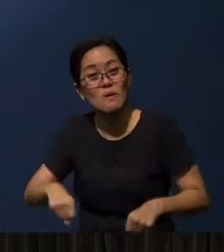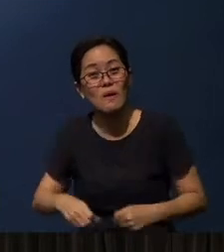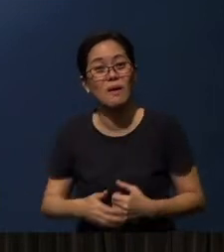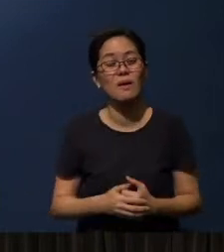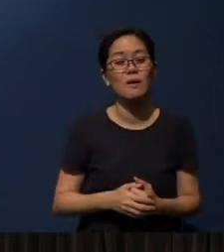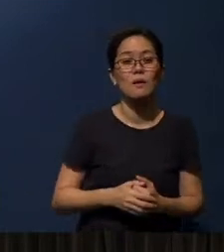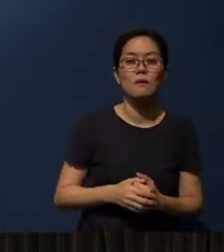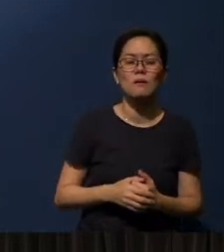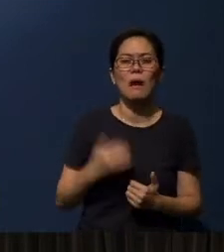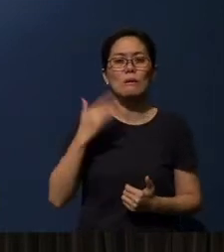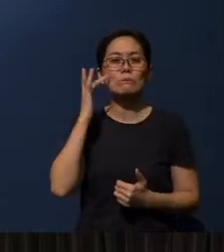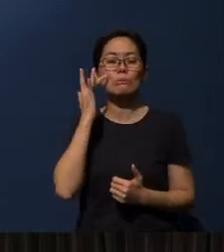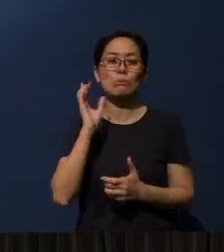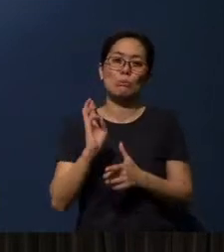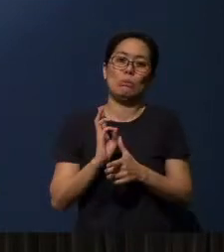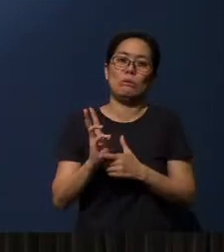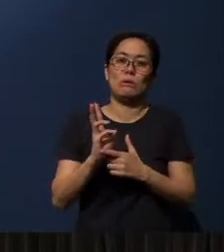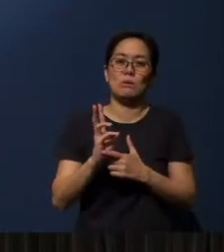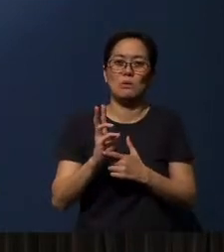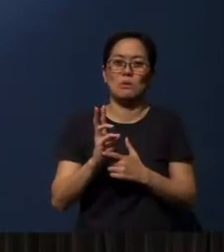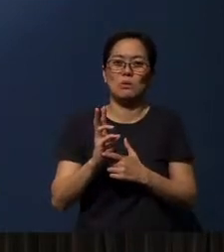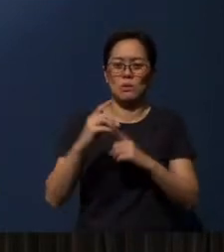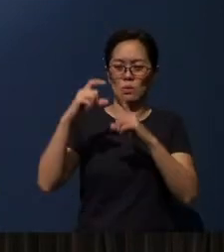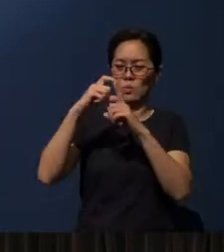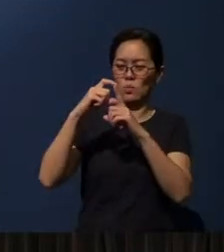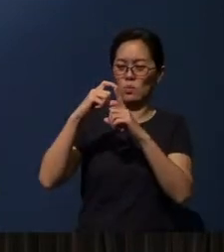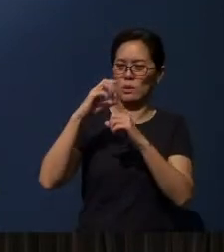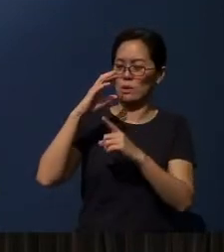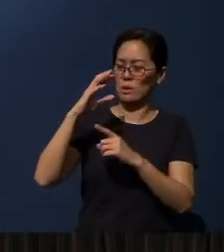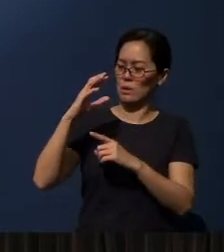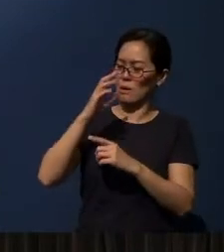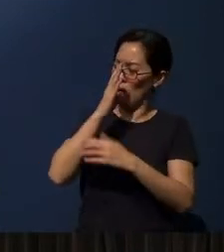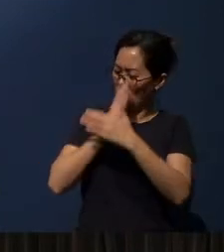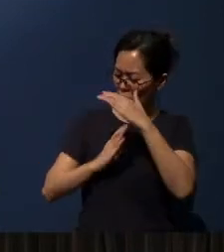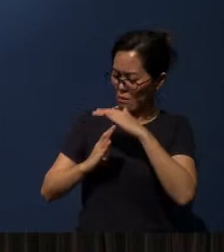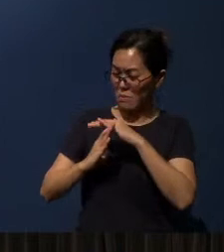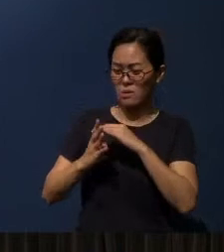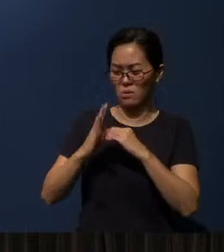I don't know whether you ignore the word “humbly” or not, but it's a very powerful word here.